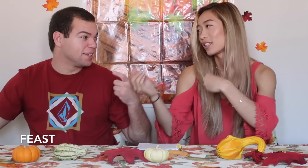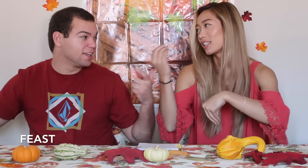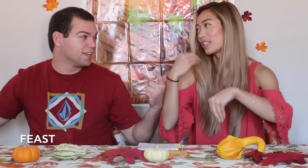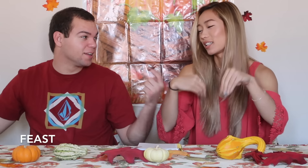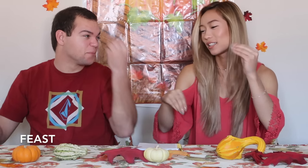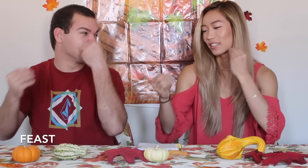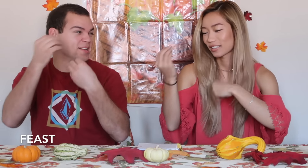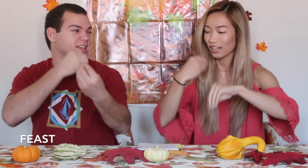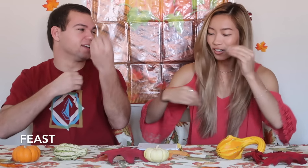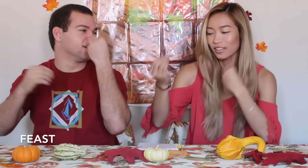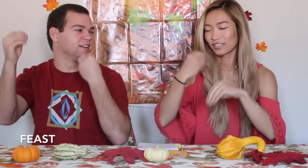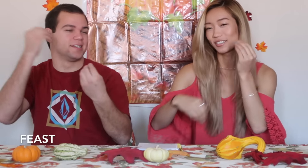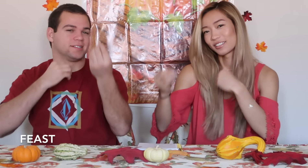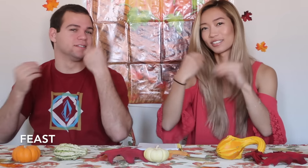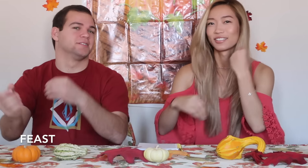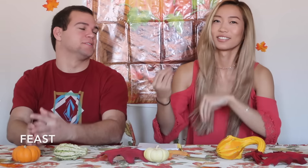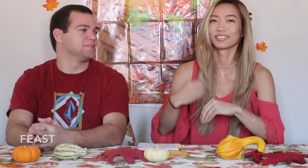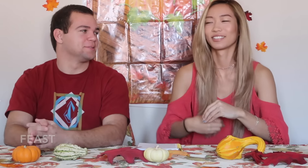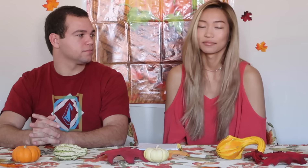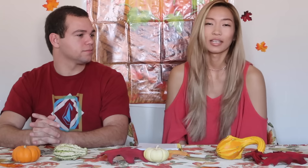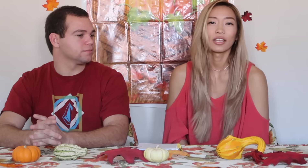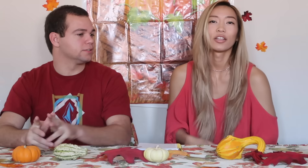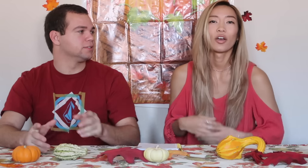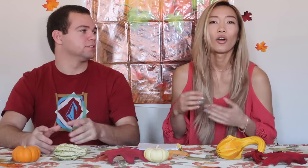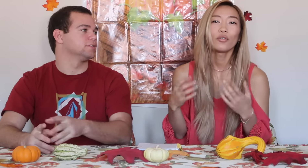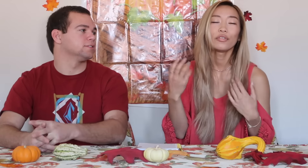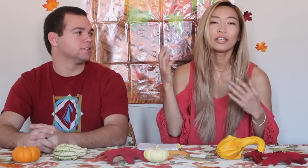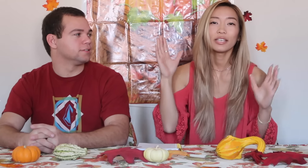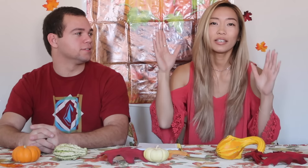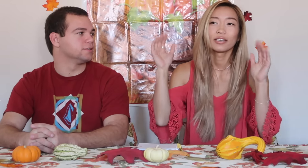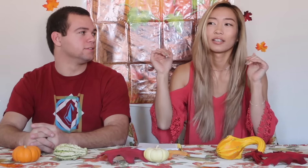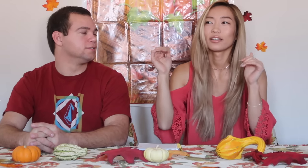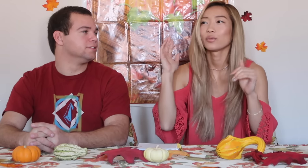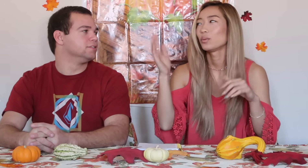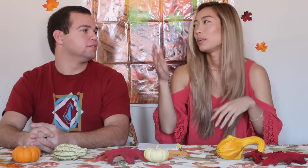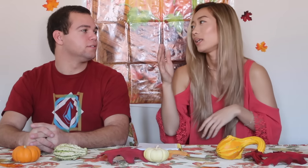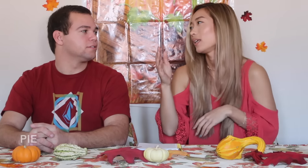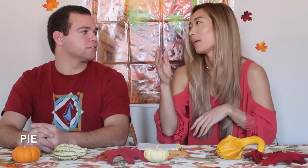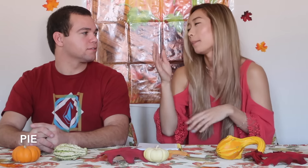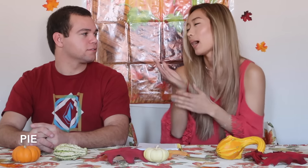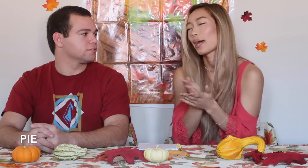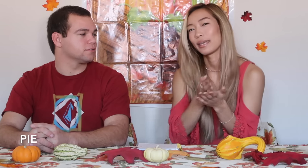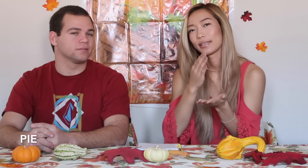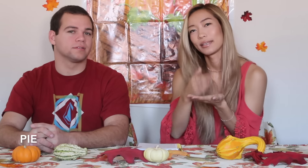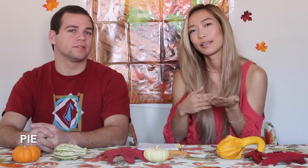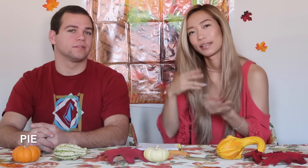Big? Big feast? Hopefully there will be Pie!